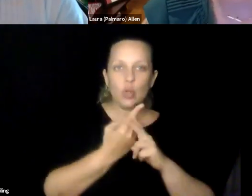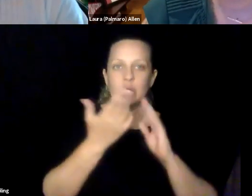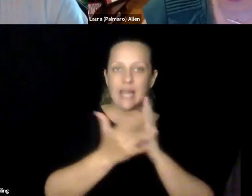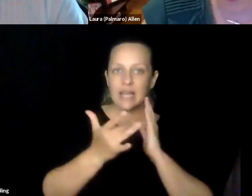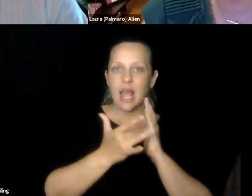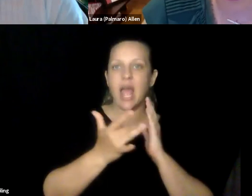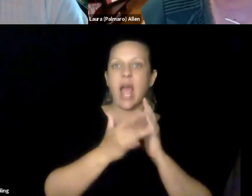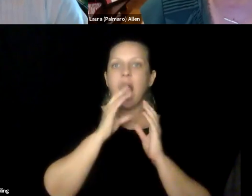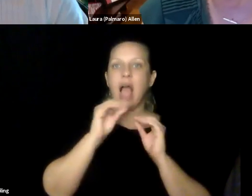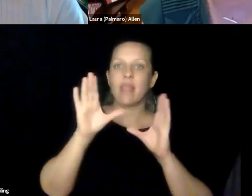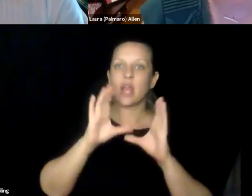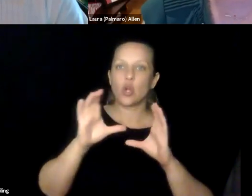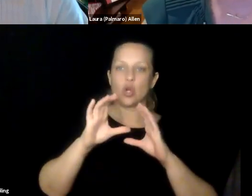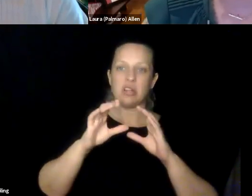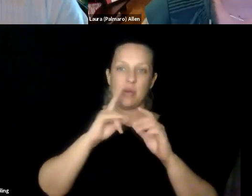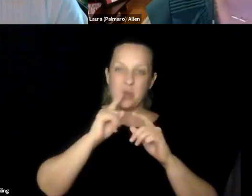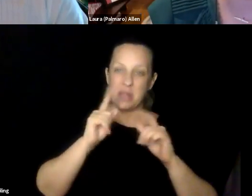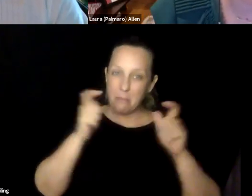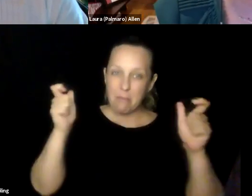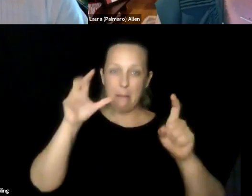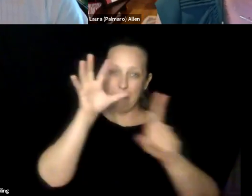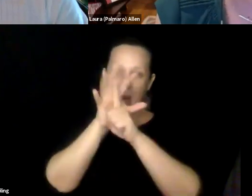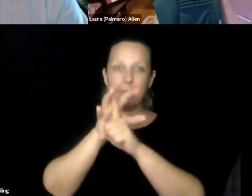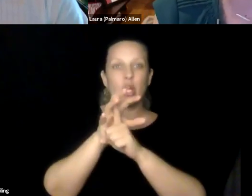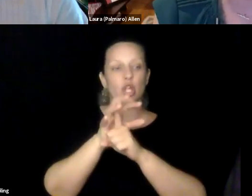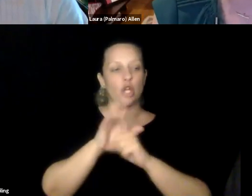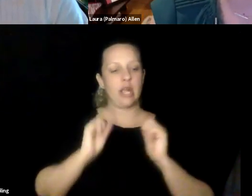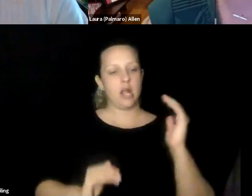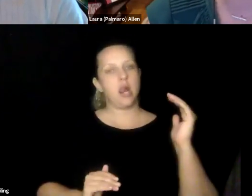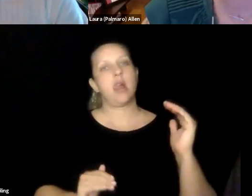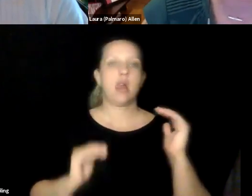So my main mission at Google is to help to use technology and to use